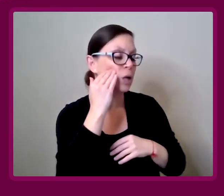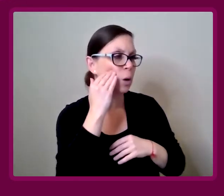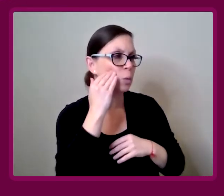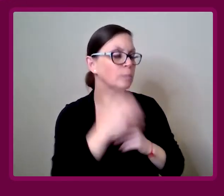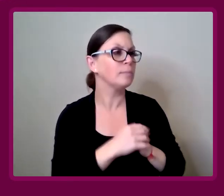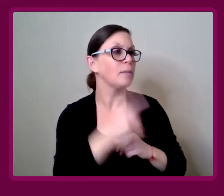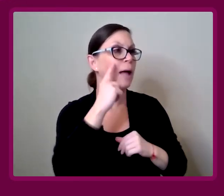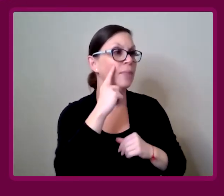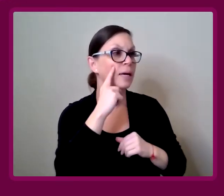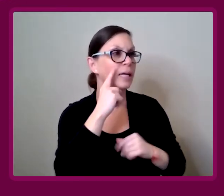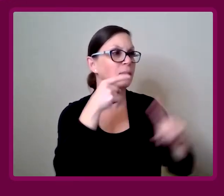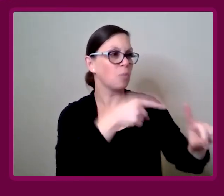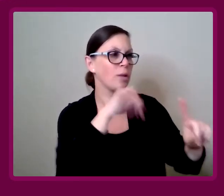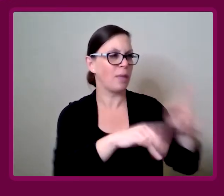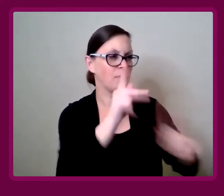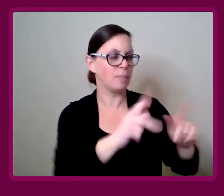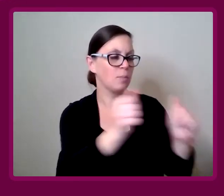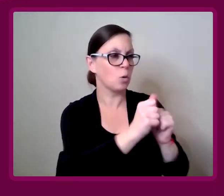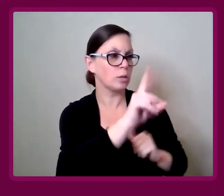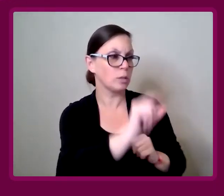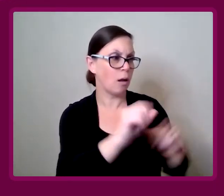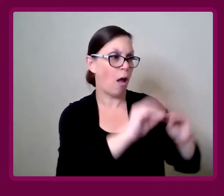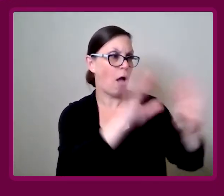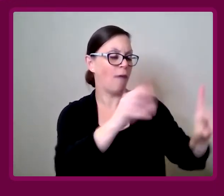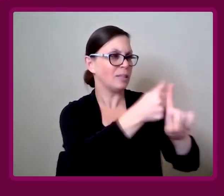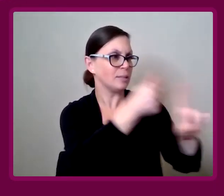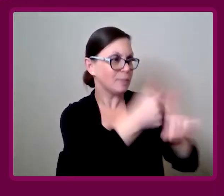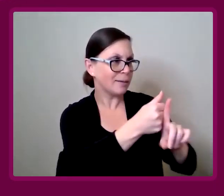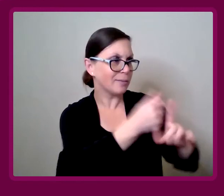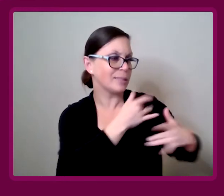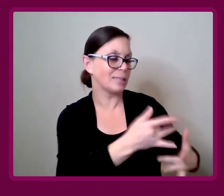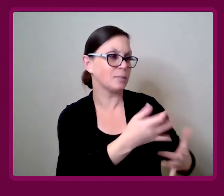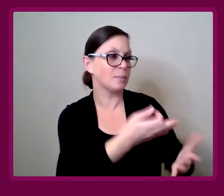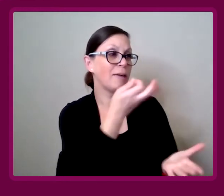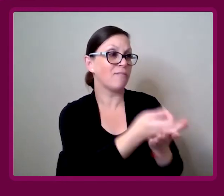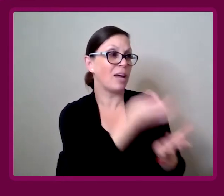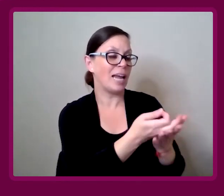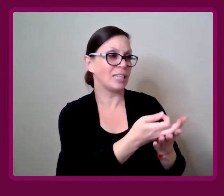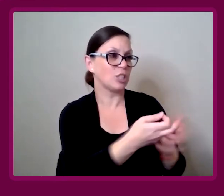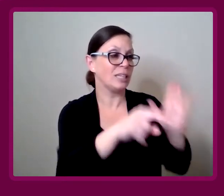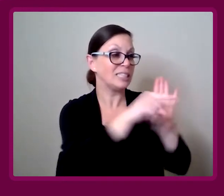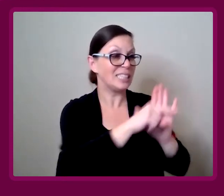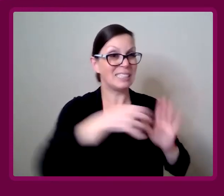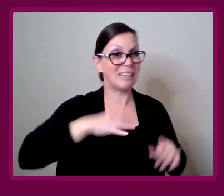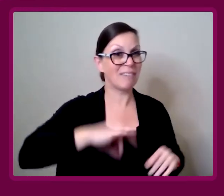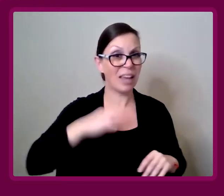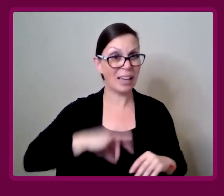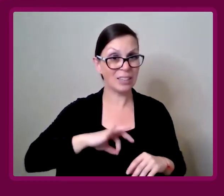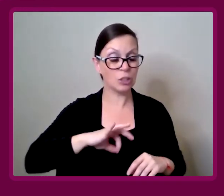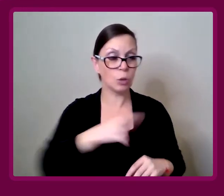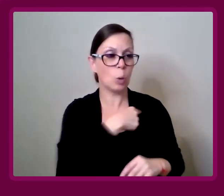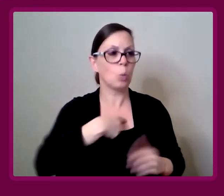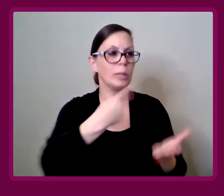I think of the fact that, people with disabilities are obviously so financially disadvantaged.